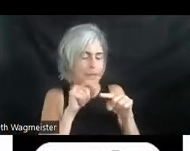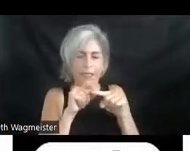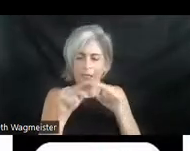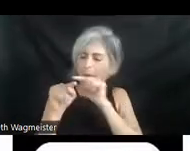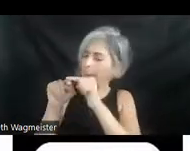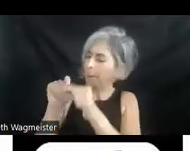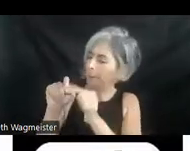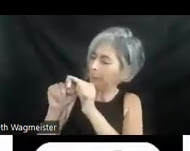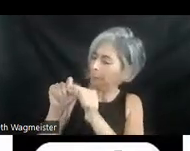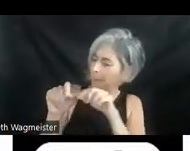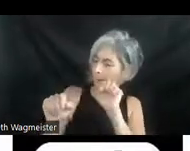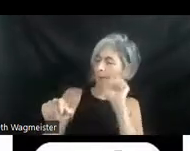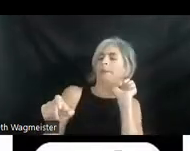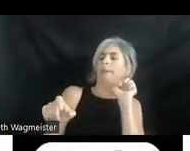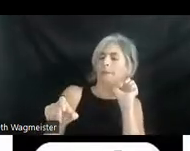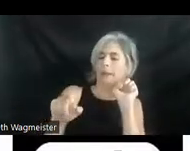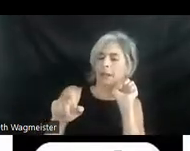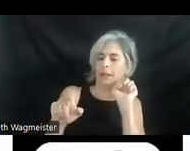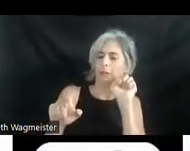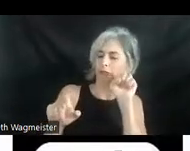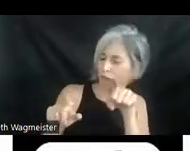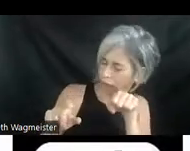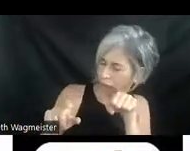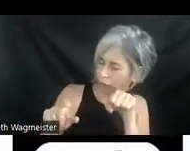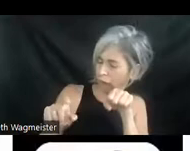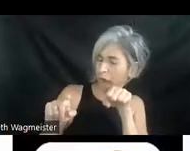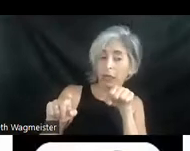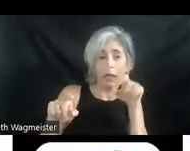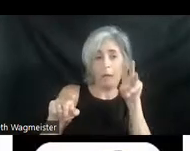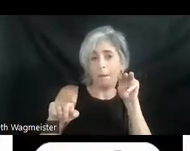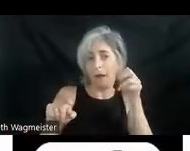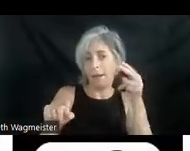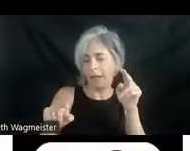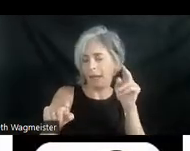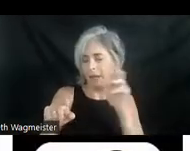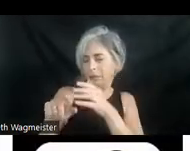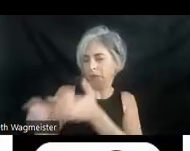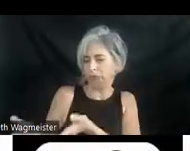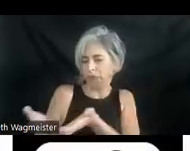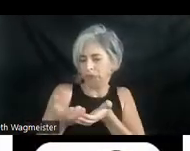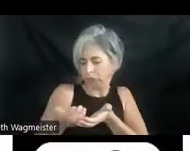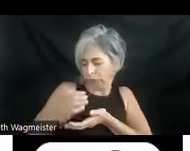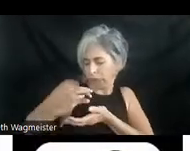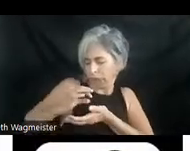his head back then forward. Mohammed tips the chick in his front shirt pocket. Wrapping